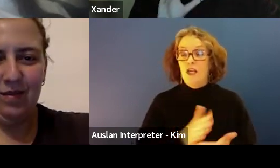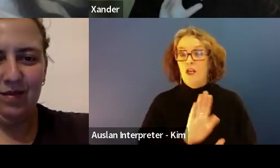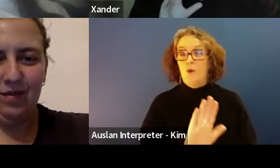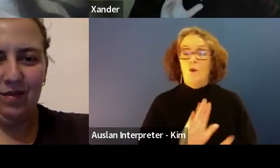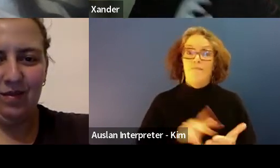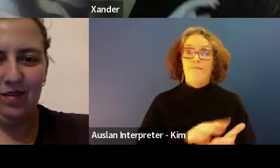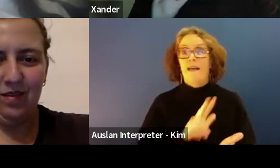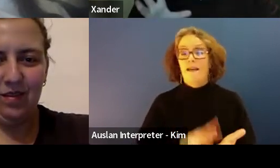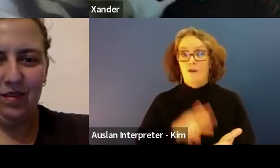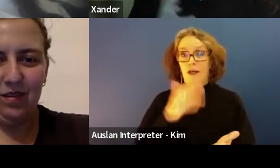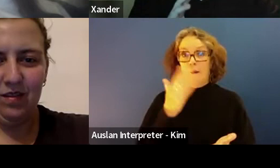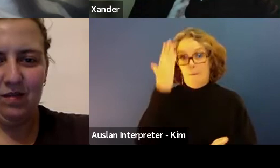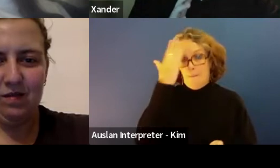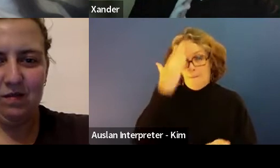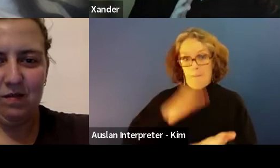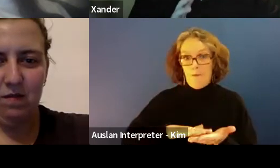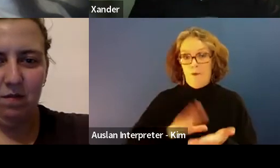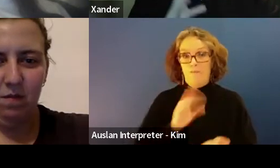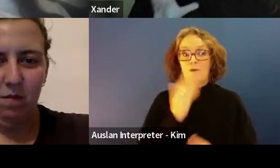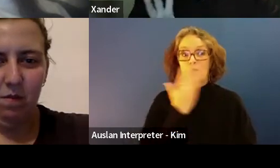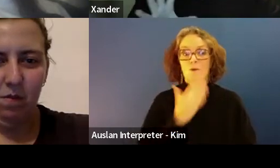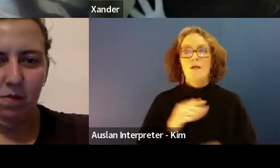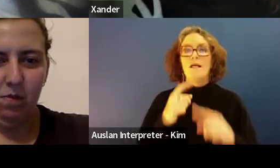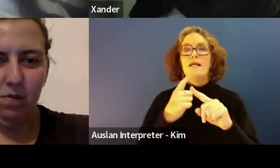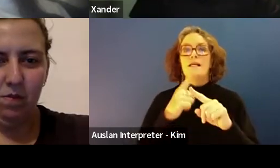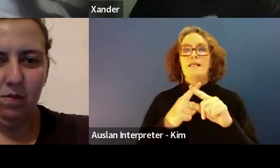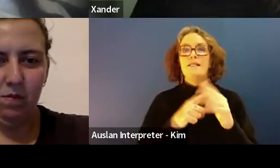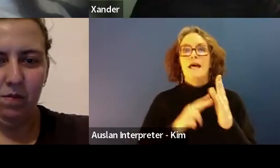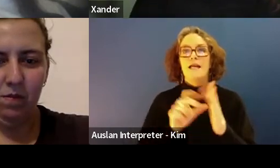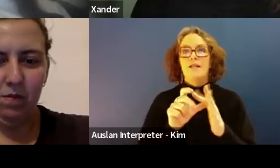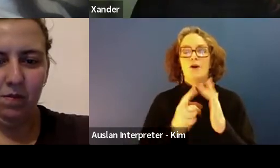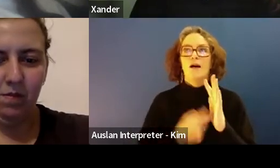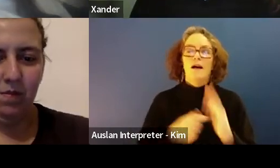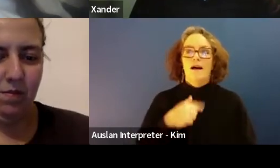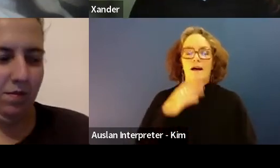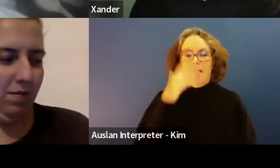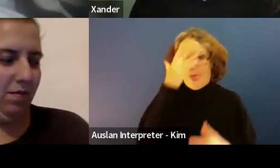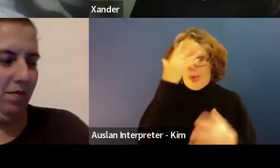Hi everyone, just sorry brain fog.